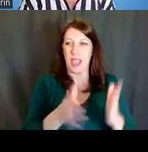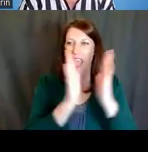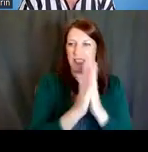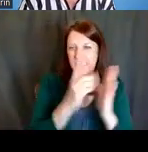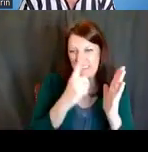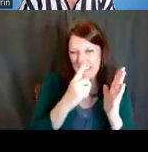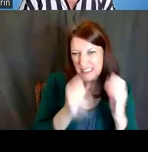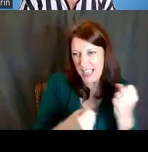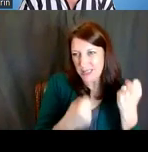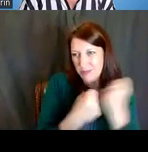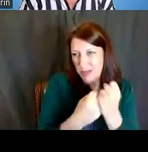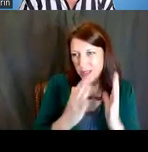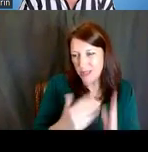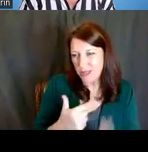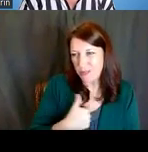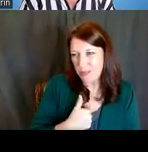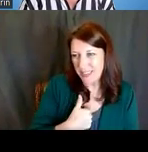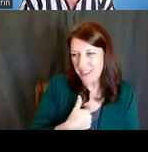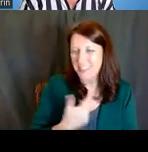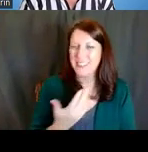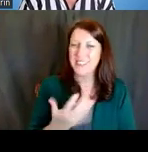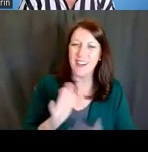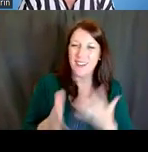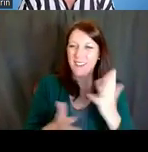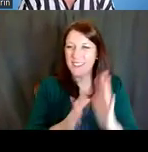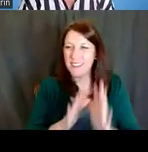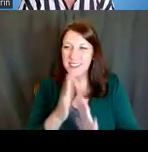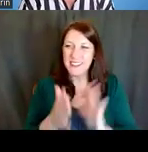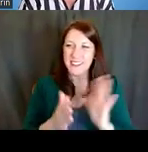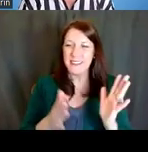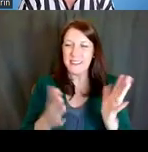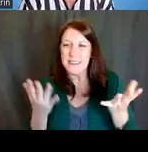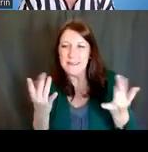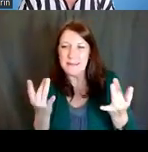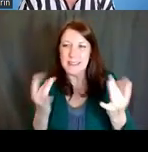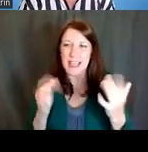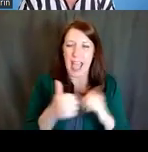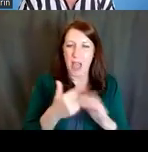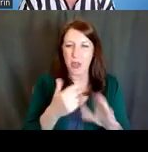So there are ways and timings for this, and you'll get the feel of it.